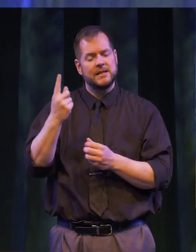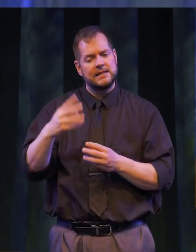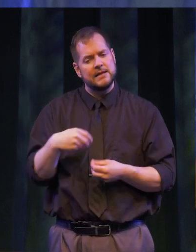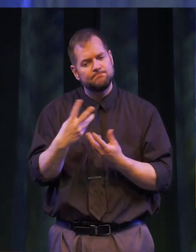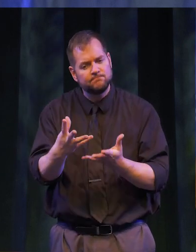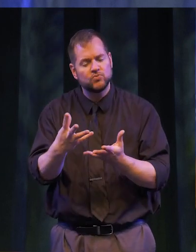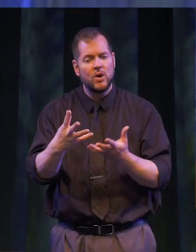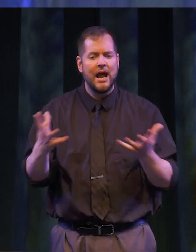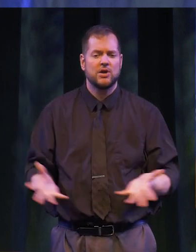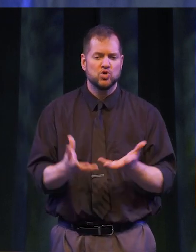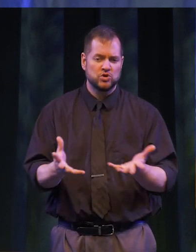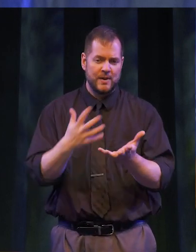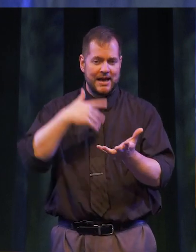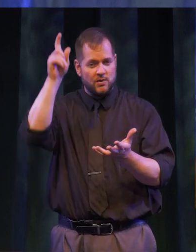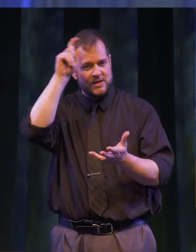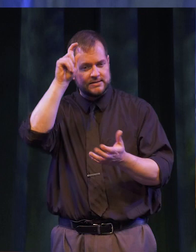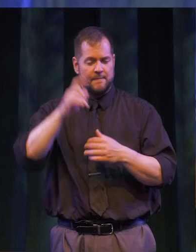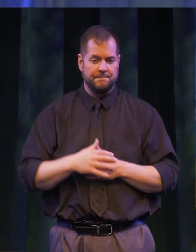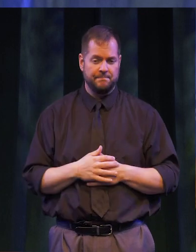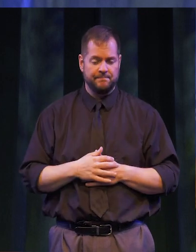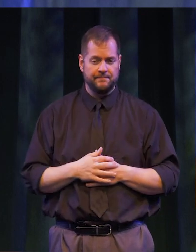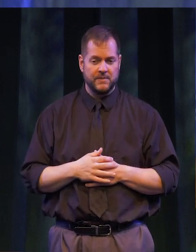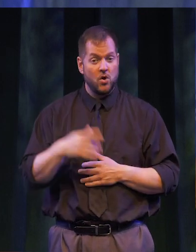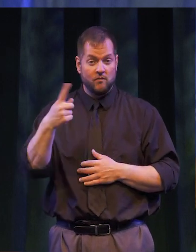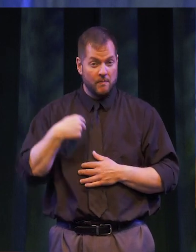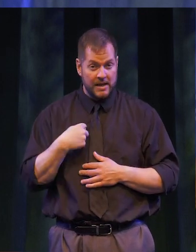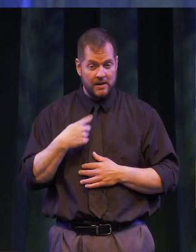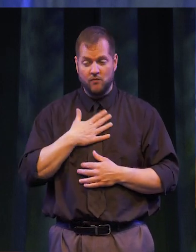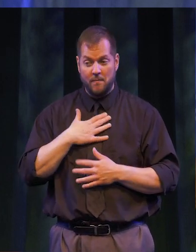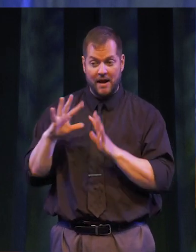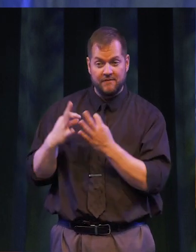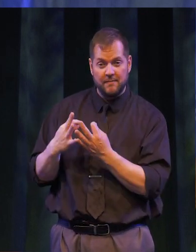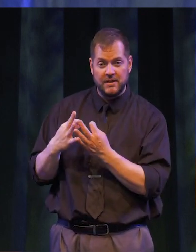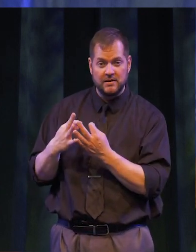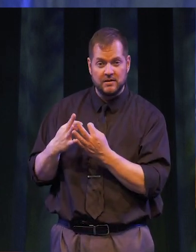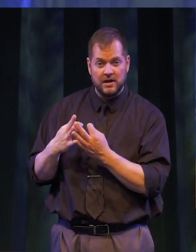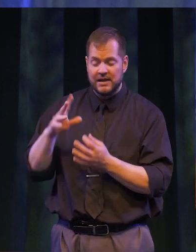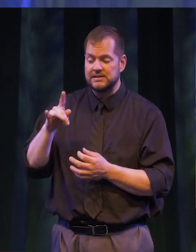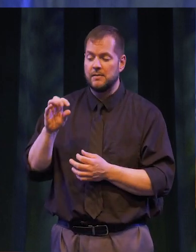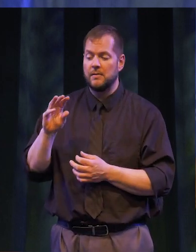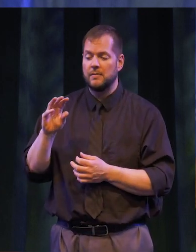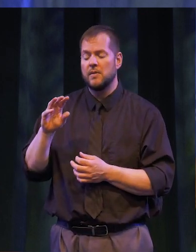that provides encouragement and wisdom. For me and my family that is the poem, Invictus